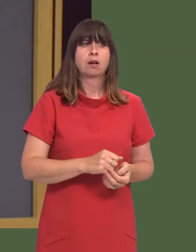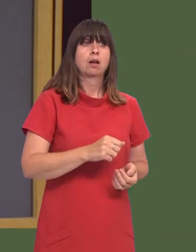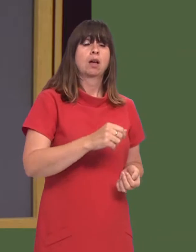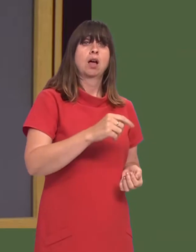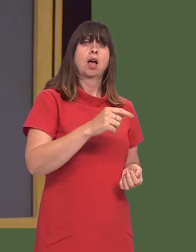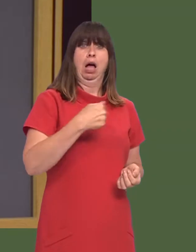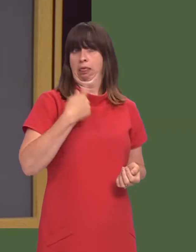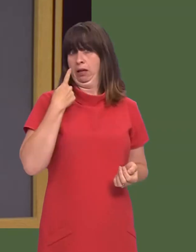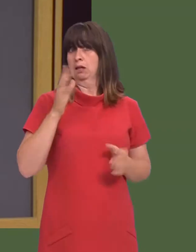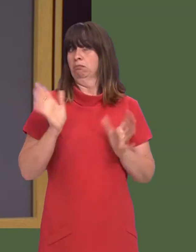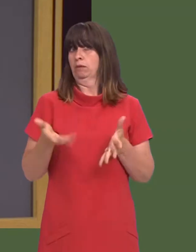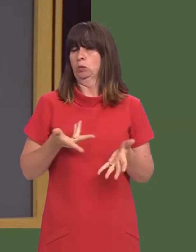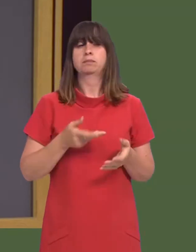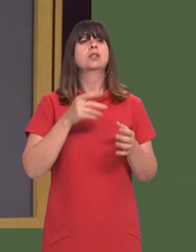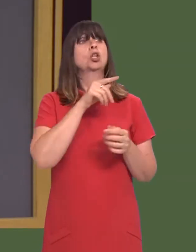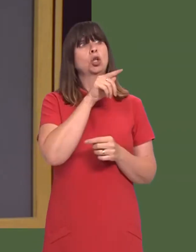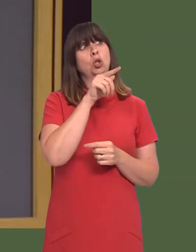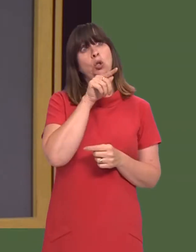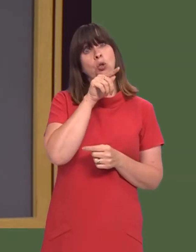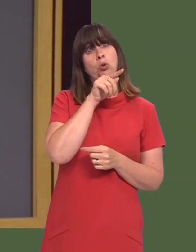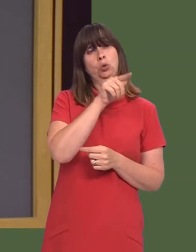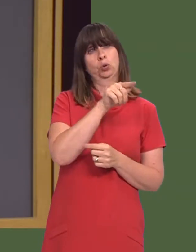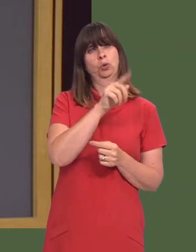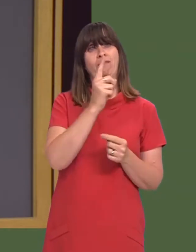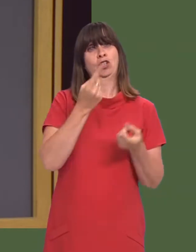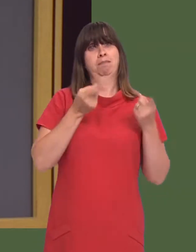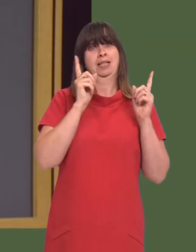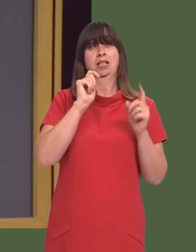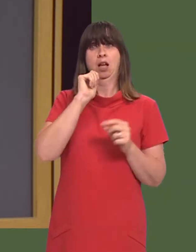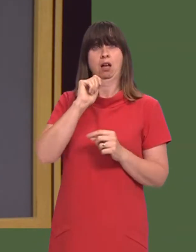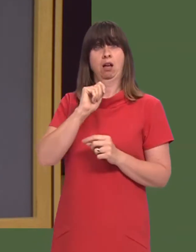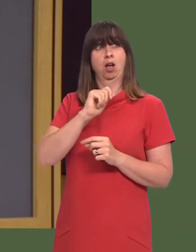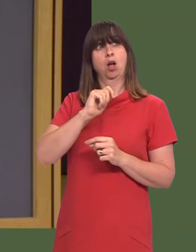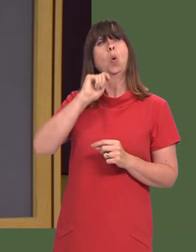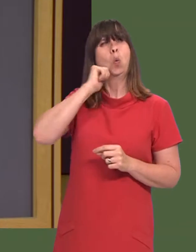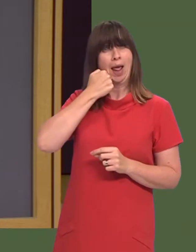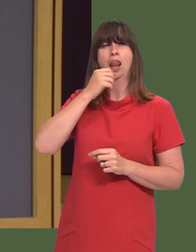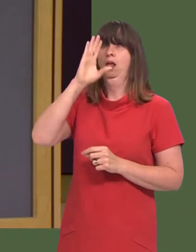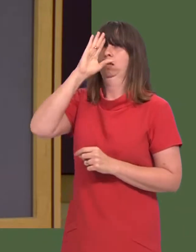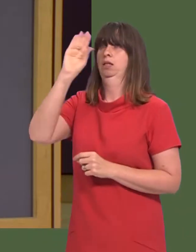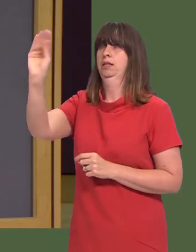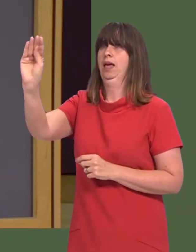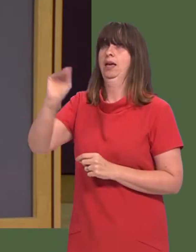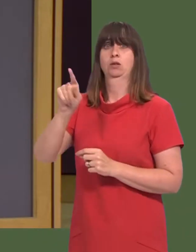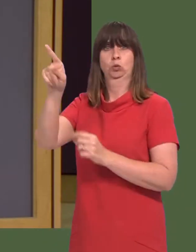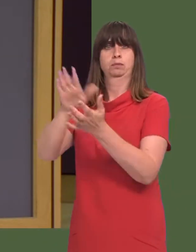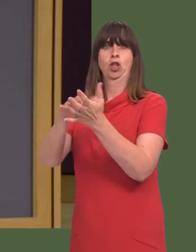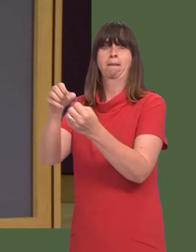I read that he is going to say to Michel Barnier that it is vital in the interests of Welsh